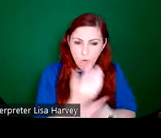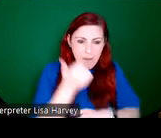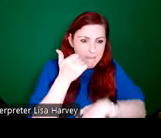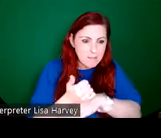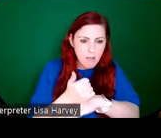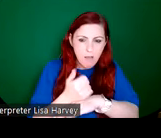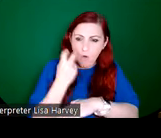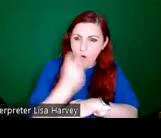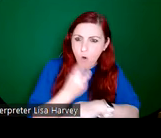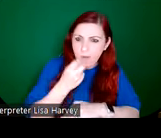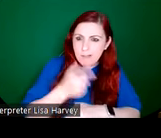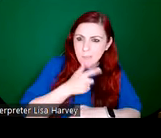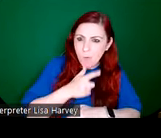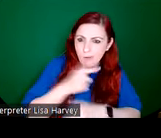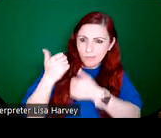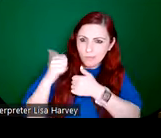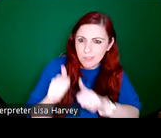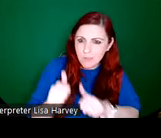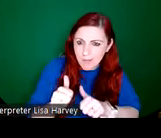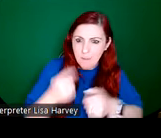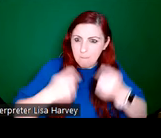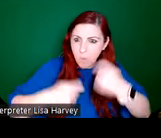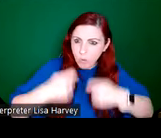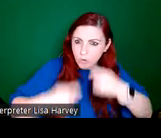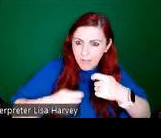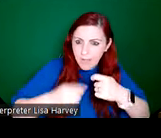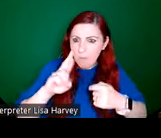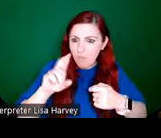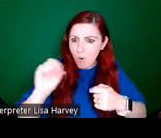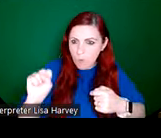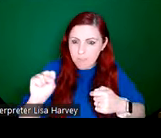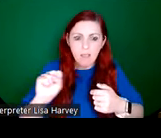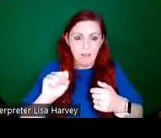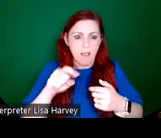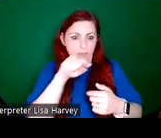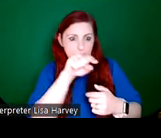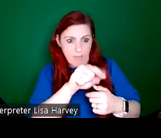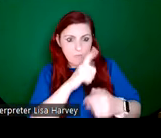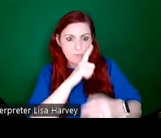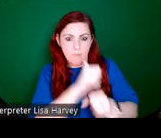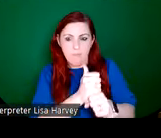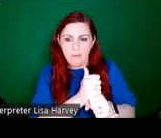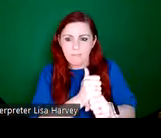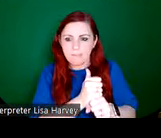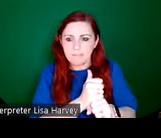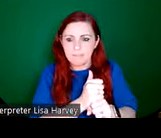recorded or recounted the the success of groups of, I suppose settlers, or